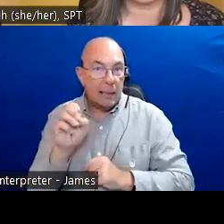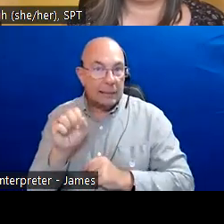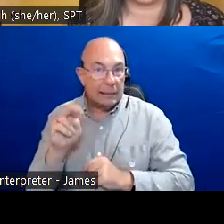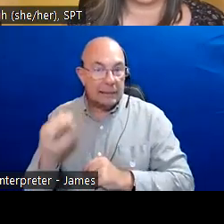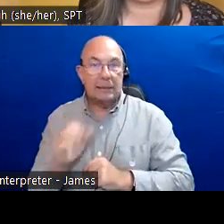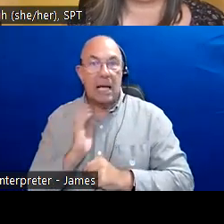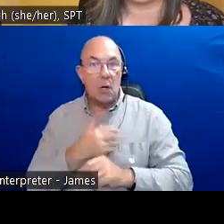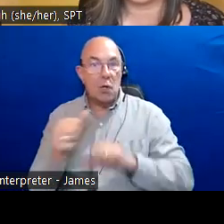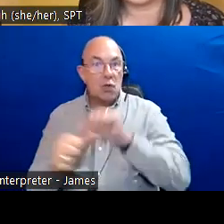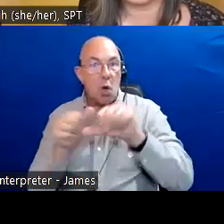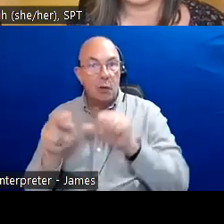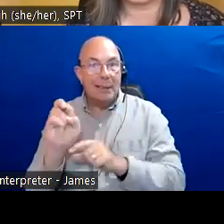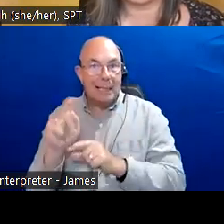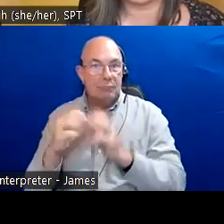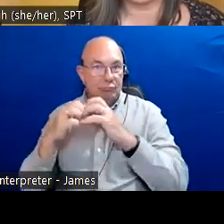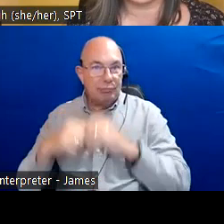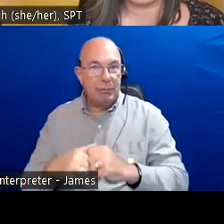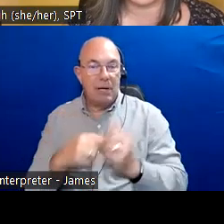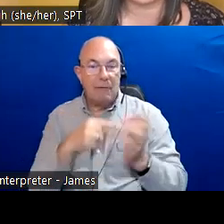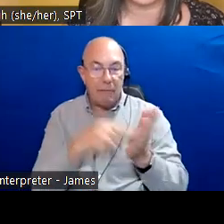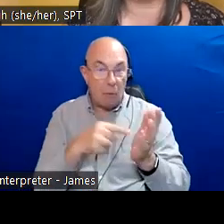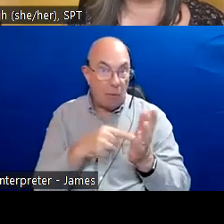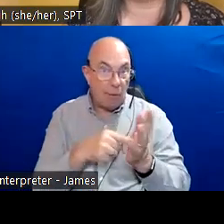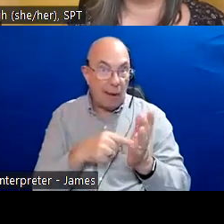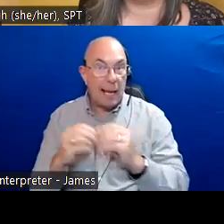comments are not tolerable and may result in leaving event.